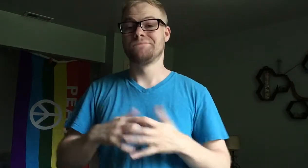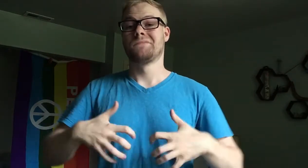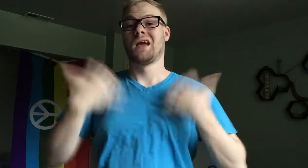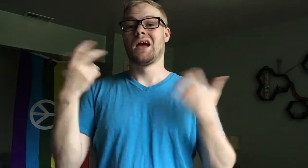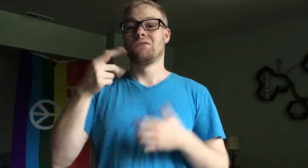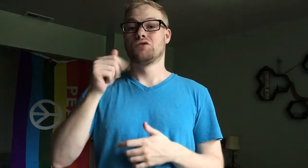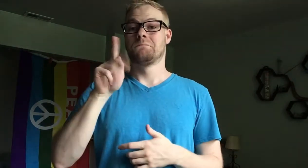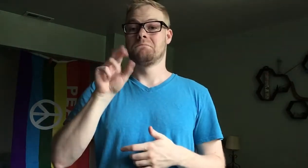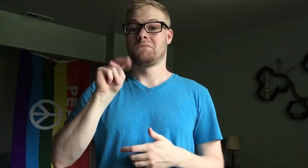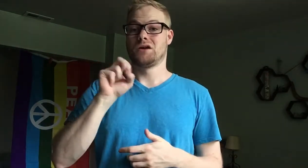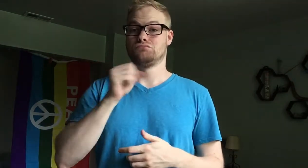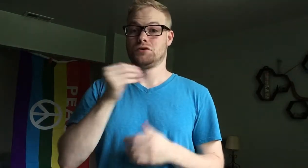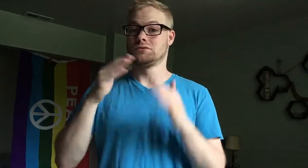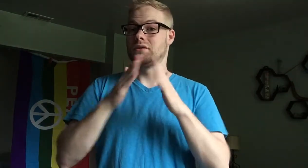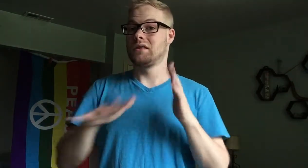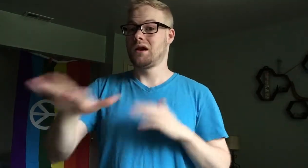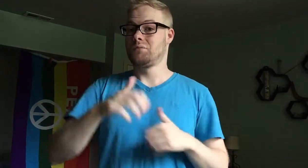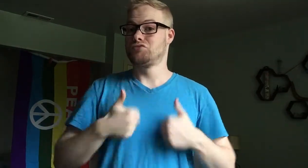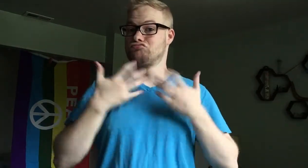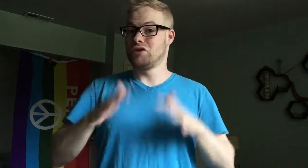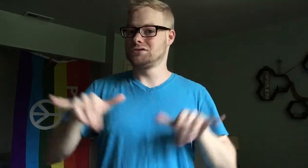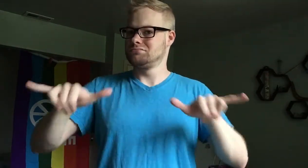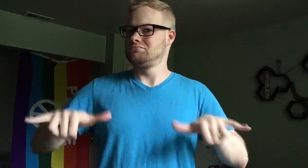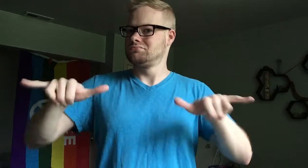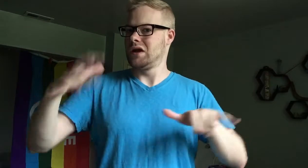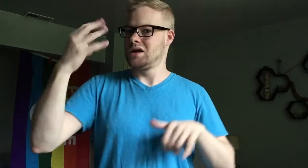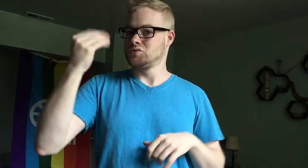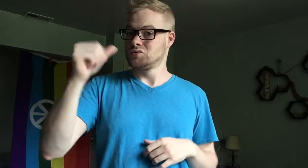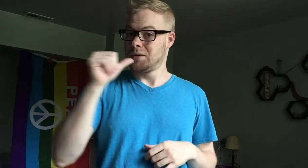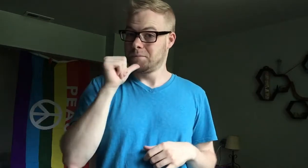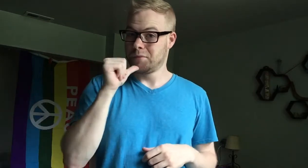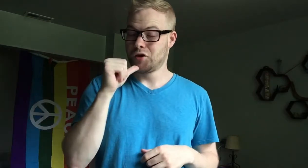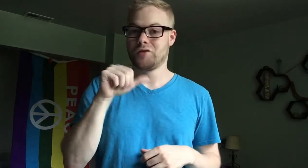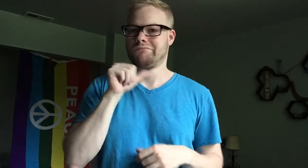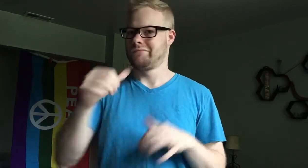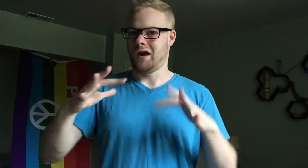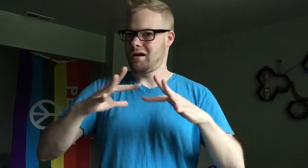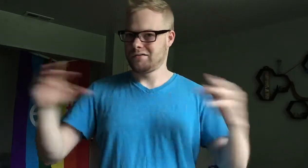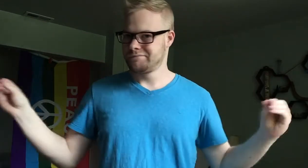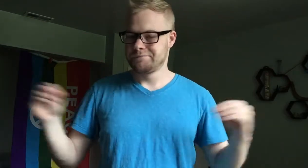angry patrons and neighborhood residents hung around outside of the bar rather than disperse,